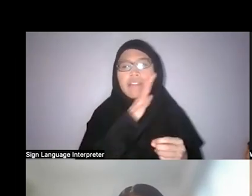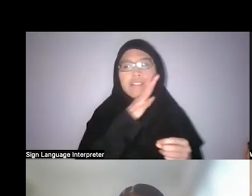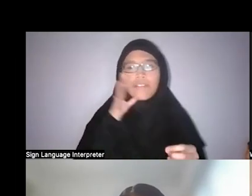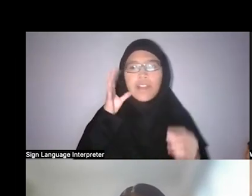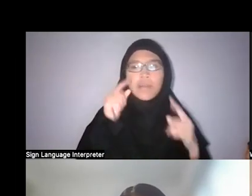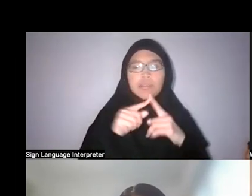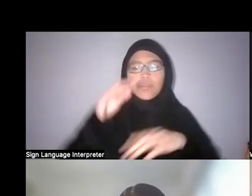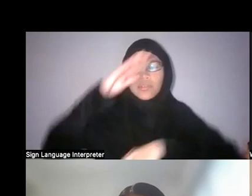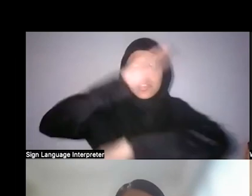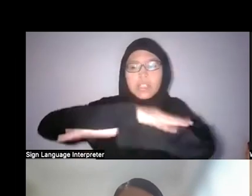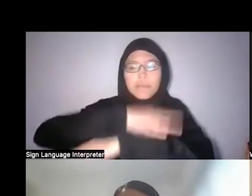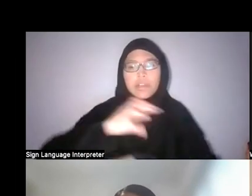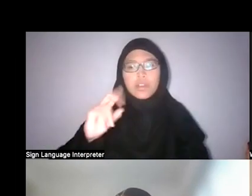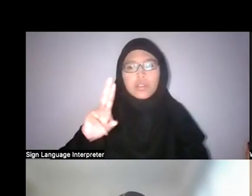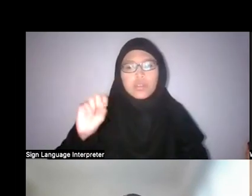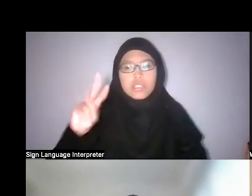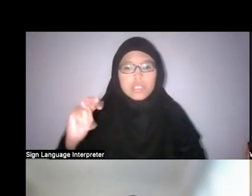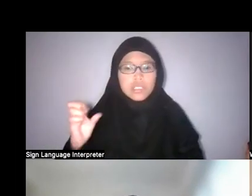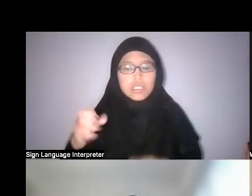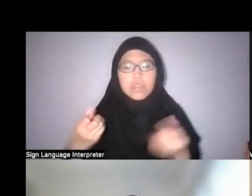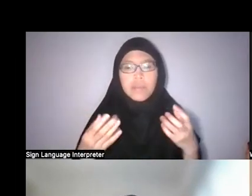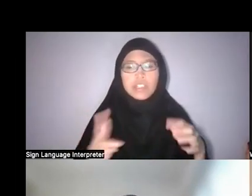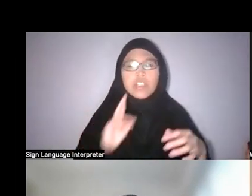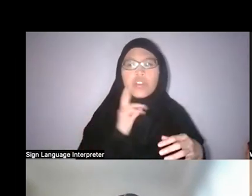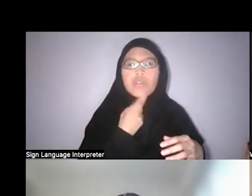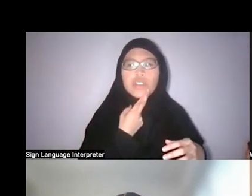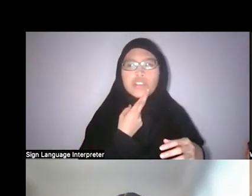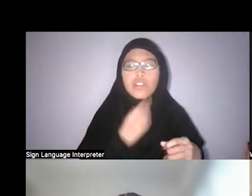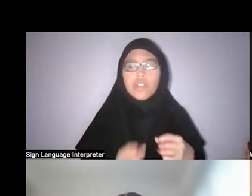a lot of restaurants popping up with these ideas.